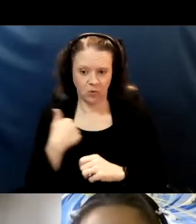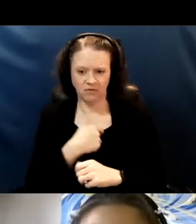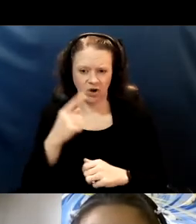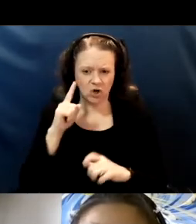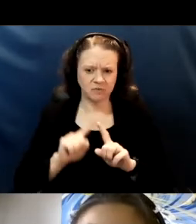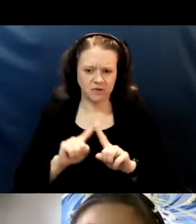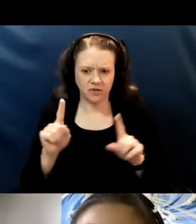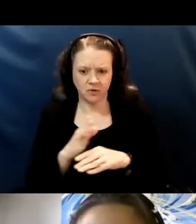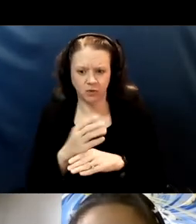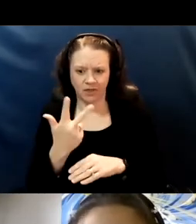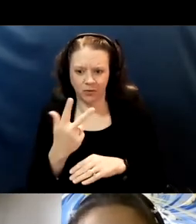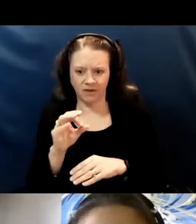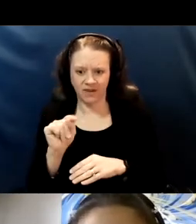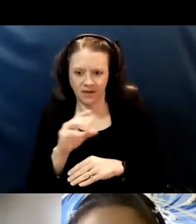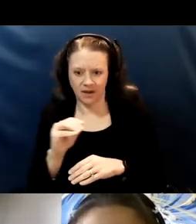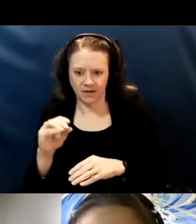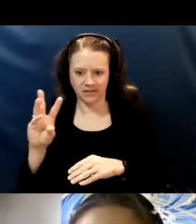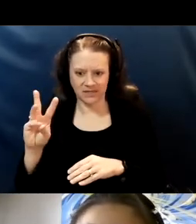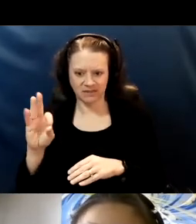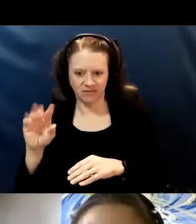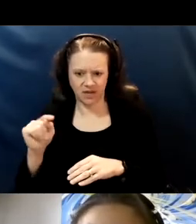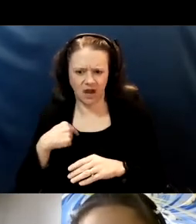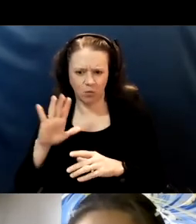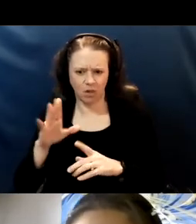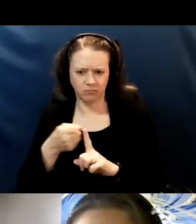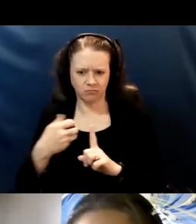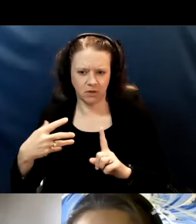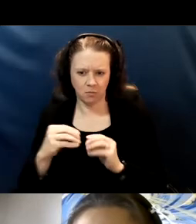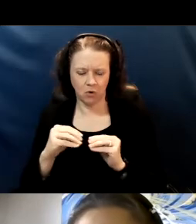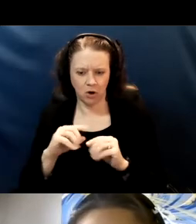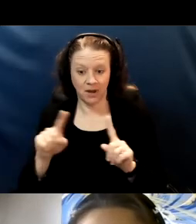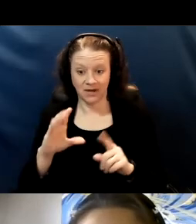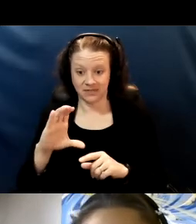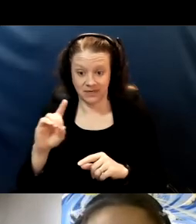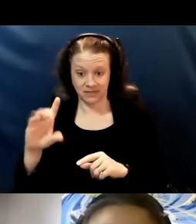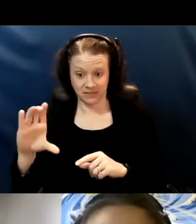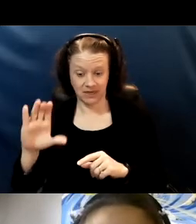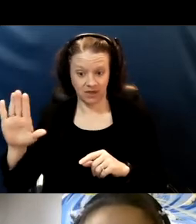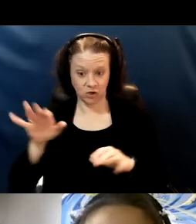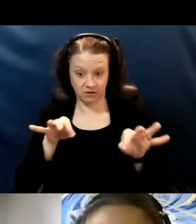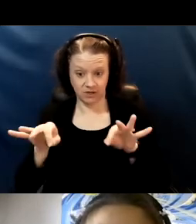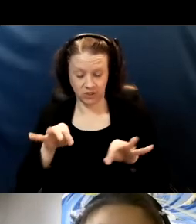and I will comment on that in a bit, but the CDC definition remains, more than 15 minutes